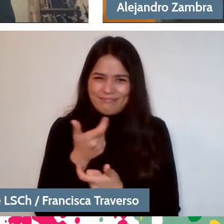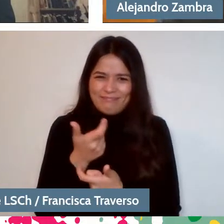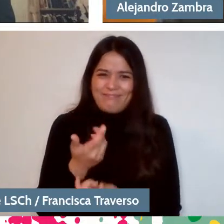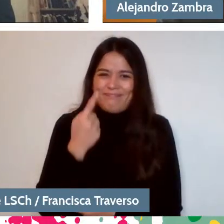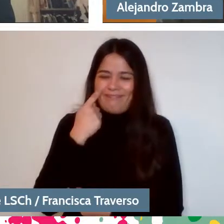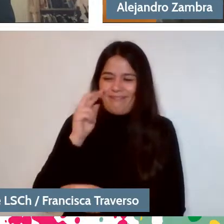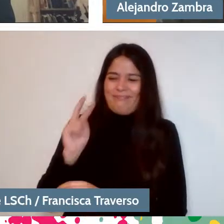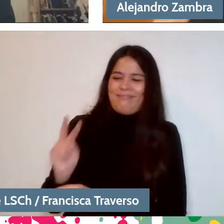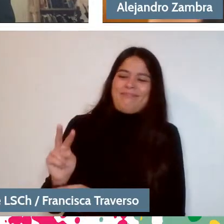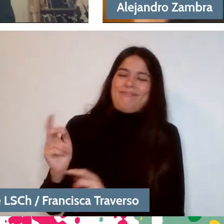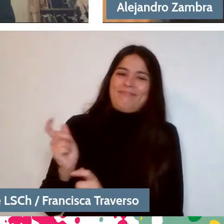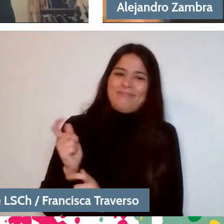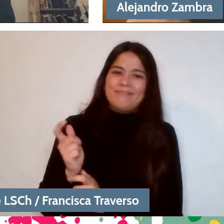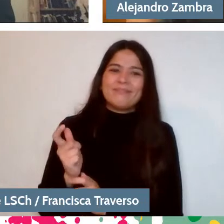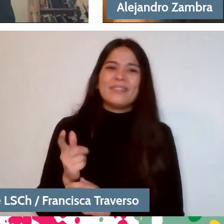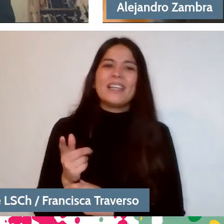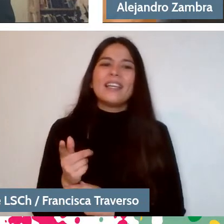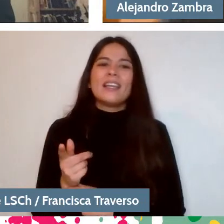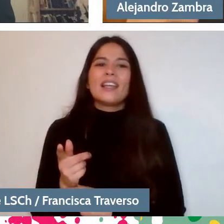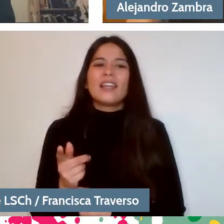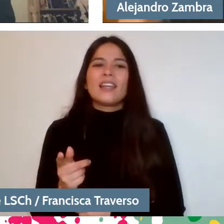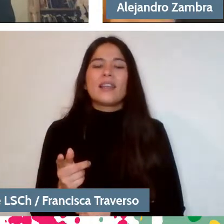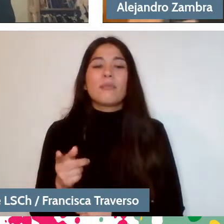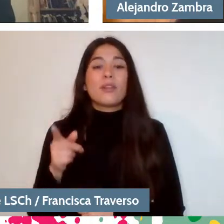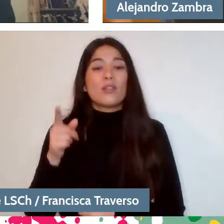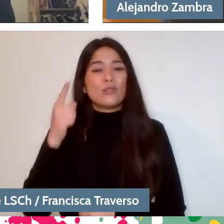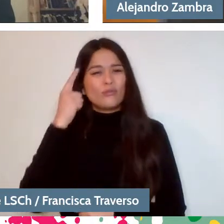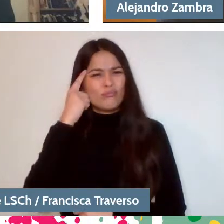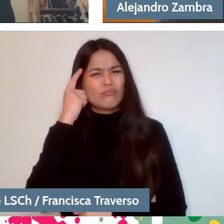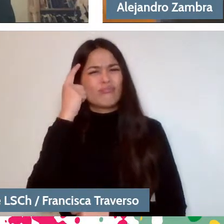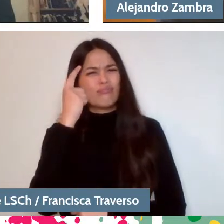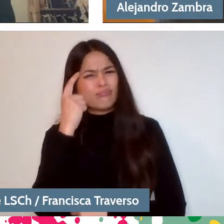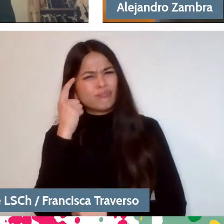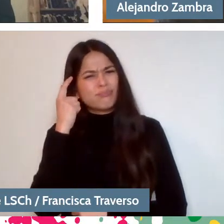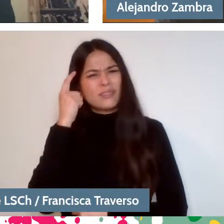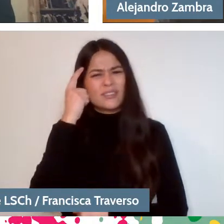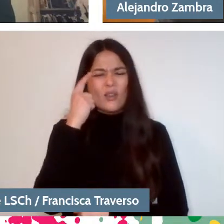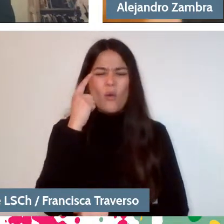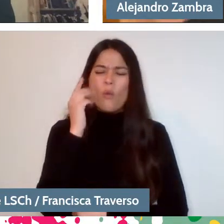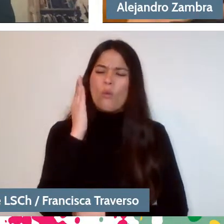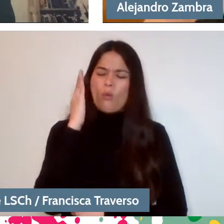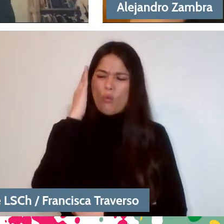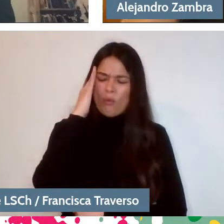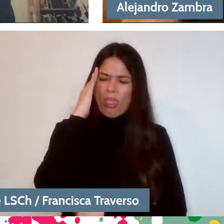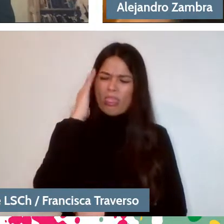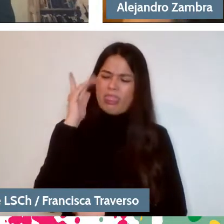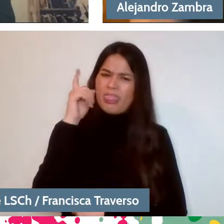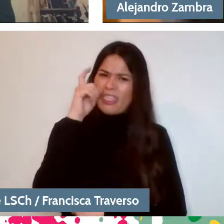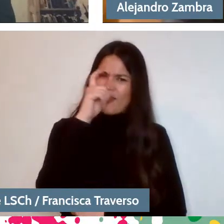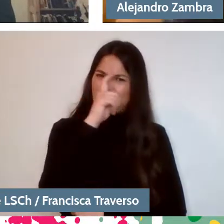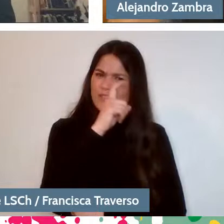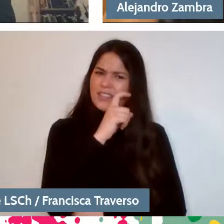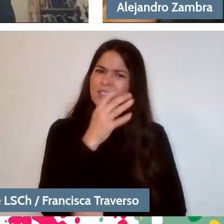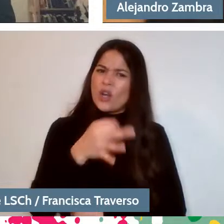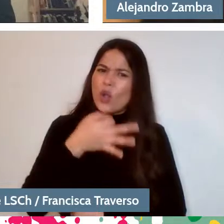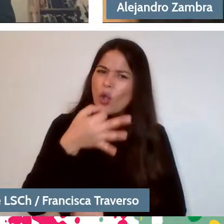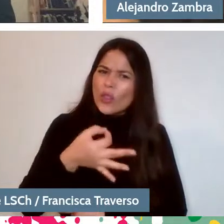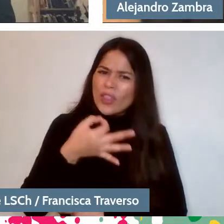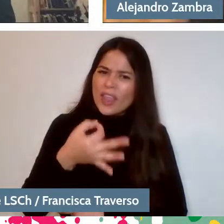But of course, I've thought about it a lot. Look how difficult it is to tell a joke because first, you catch that there is like a story